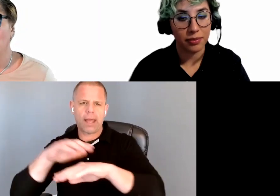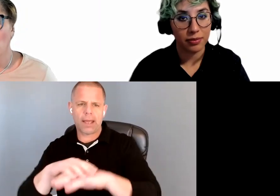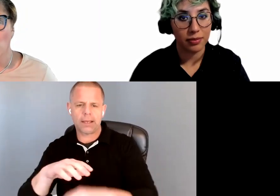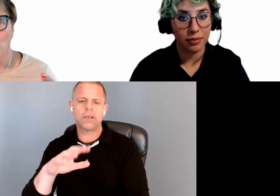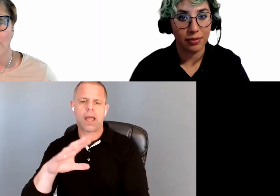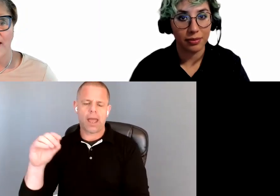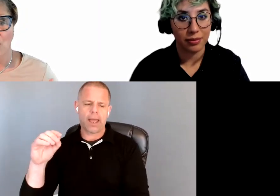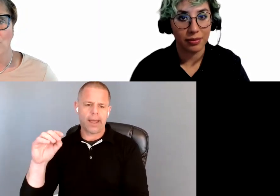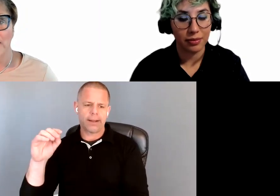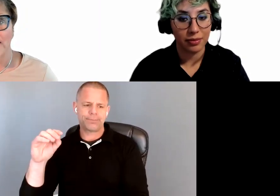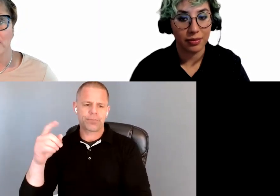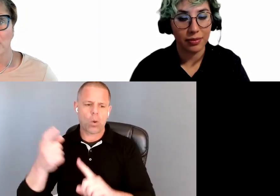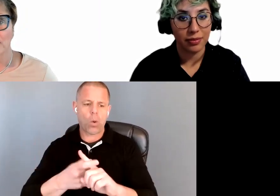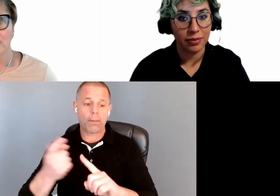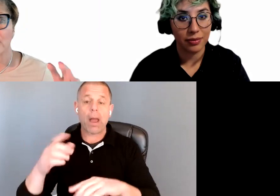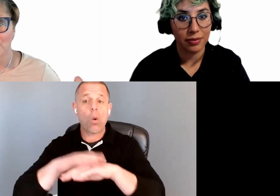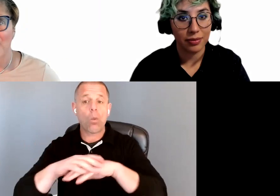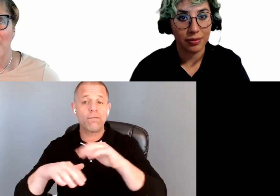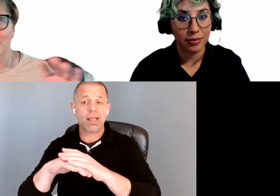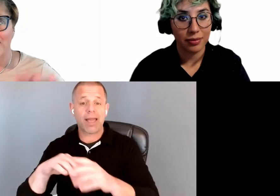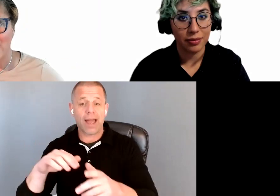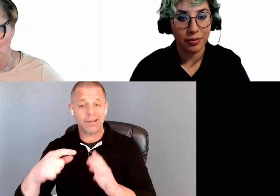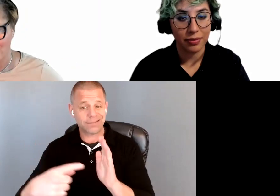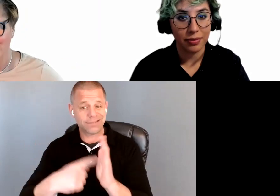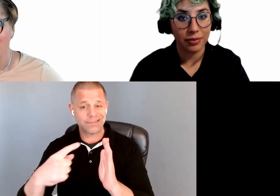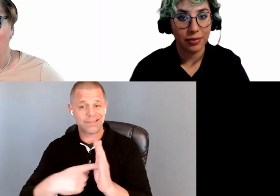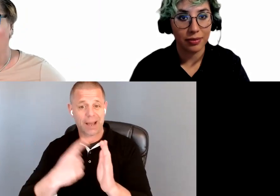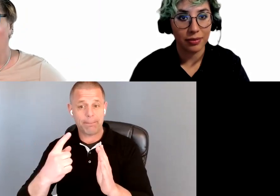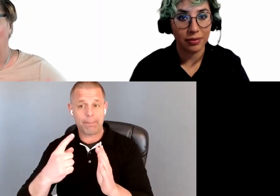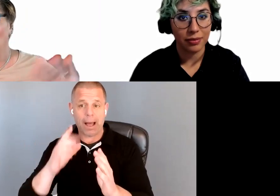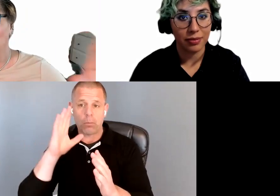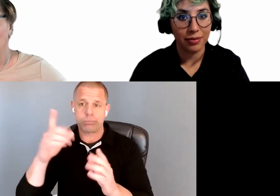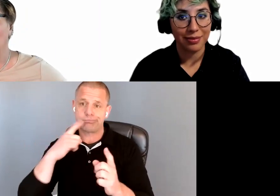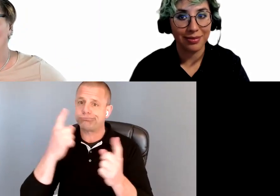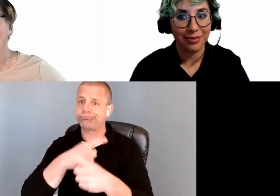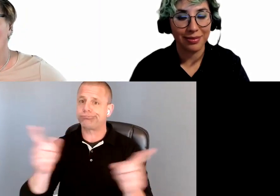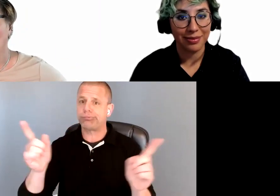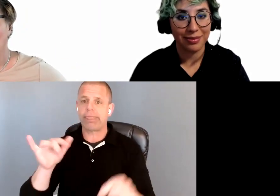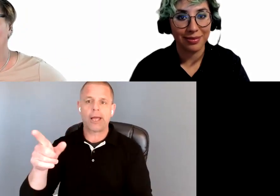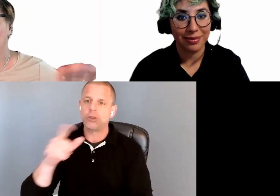And automatic overlays sometimes announces that you did not do the whole process,